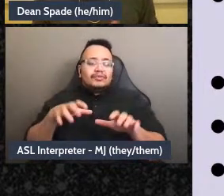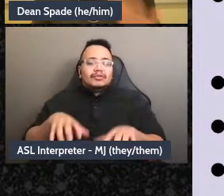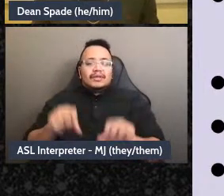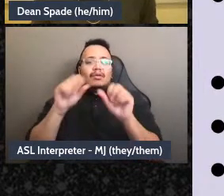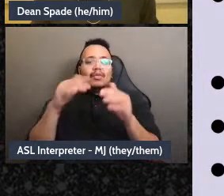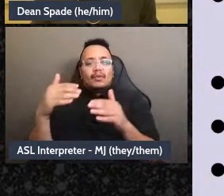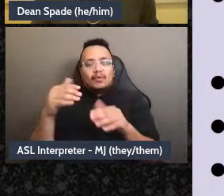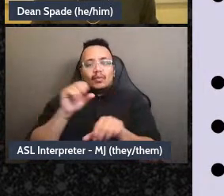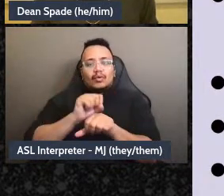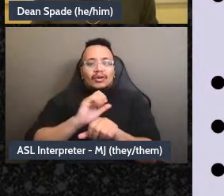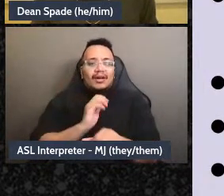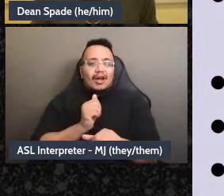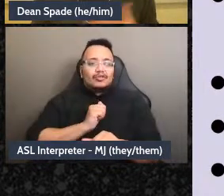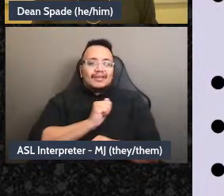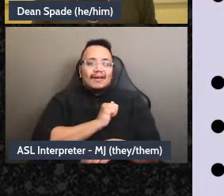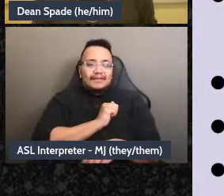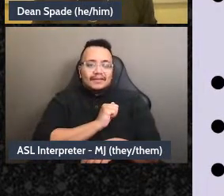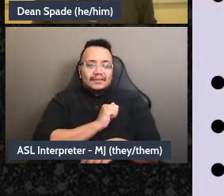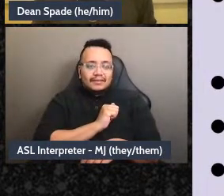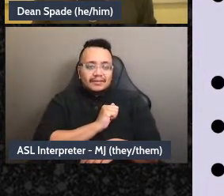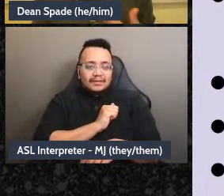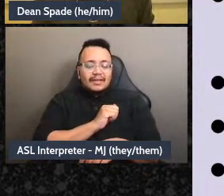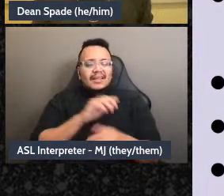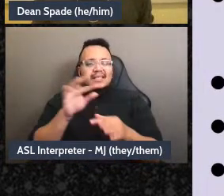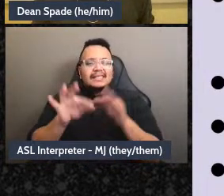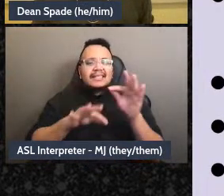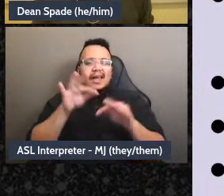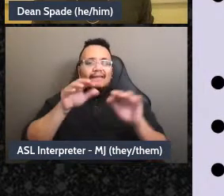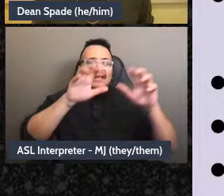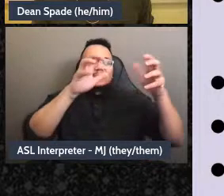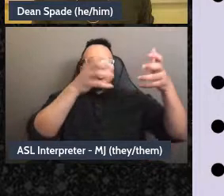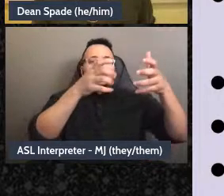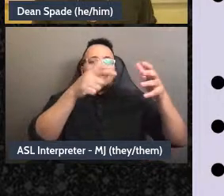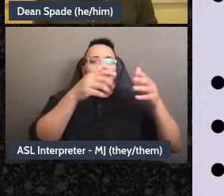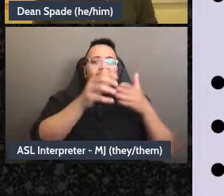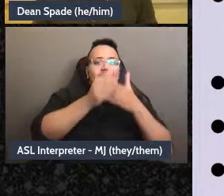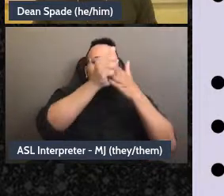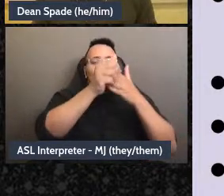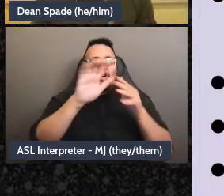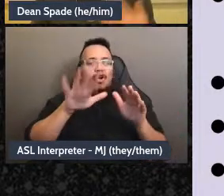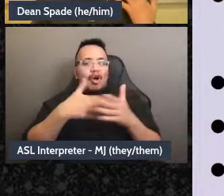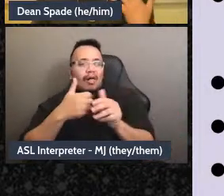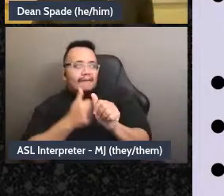a few people have leadership skills and everybody else has followership skills, we want people to be